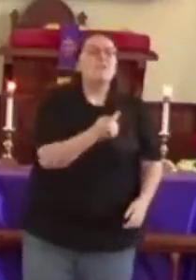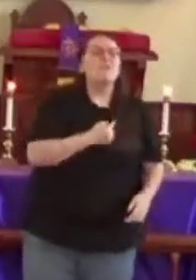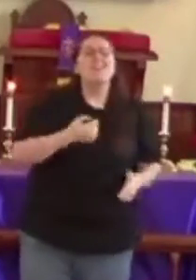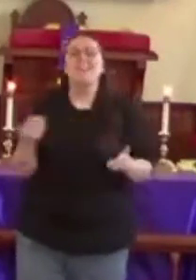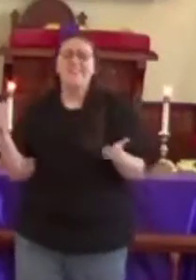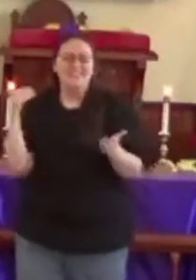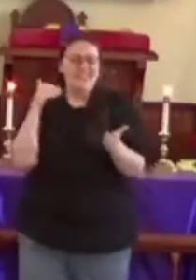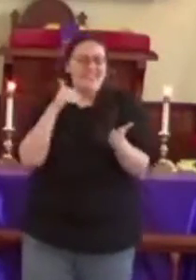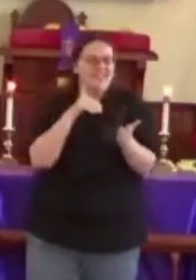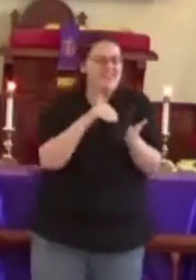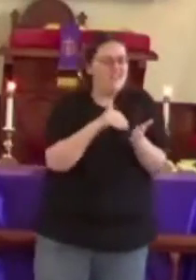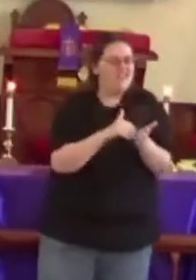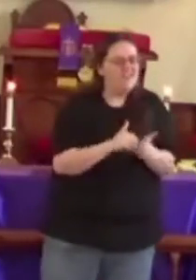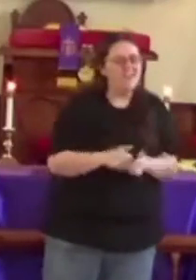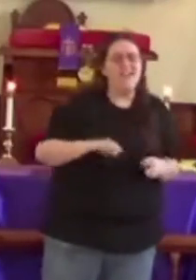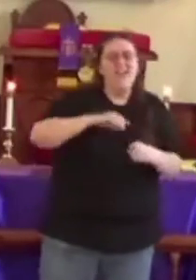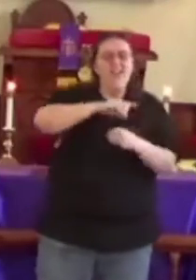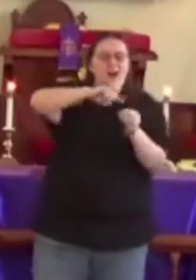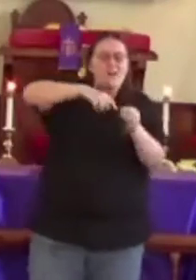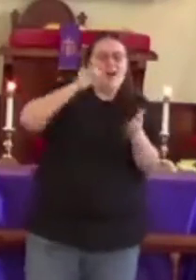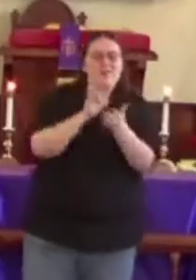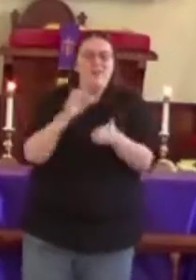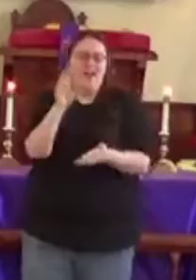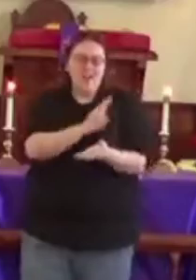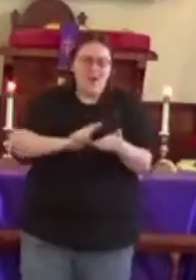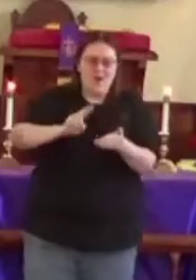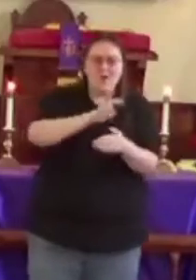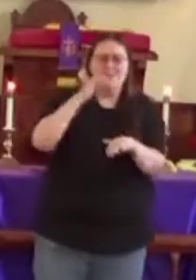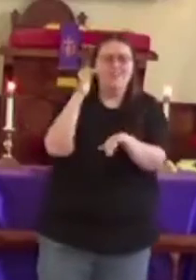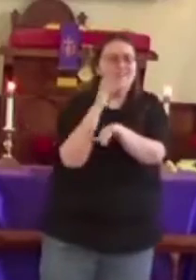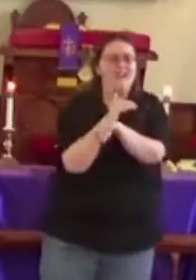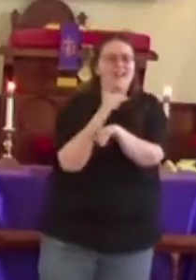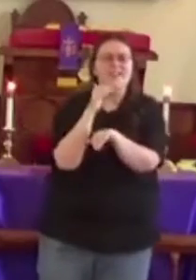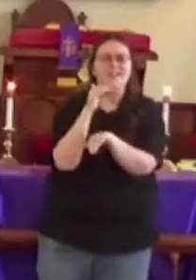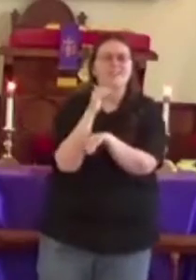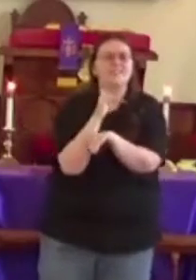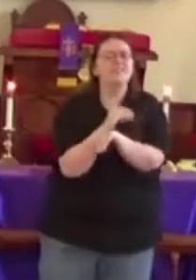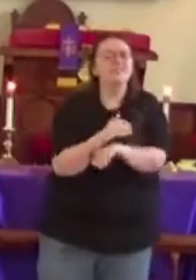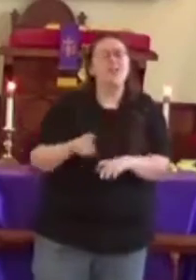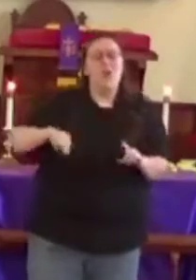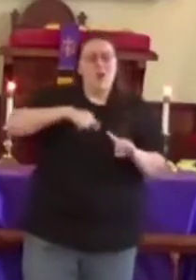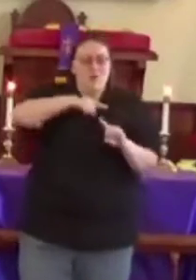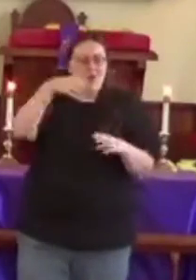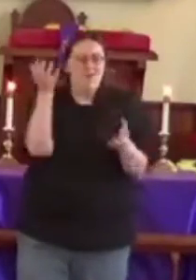Tell me again About that holy night